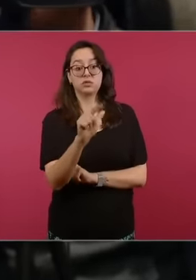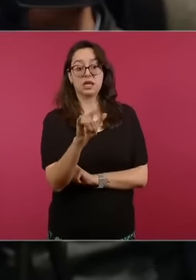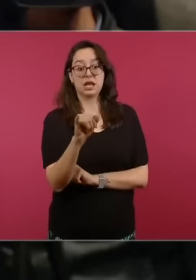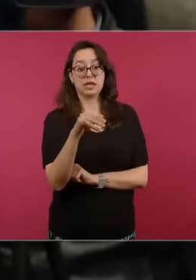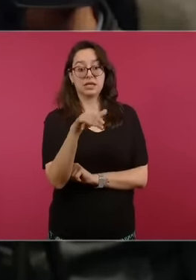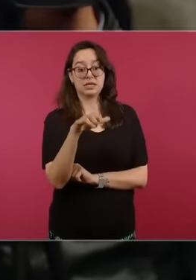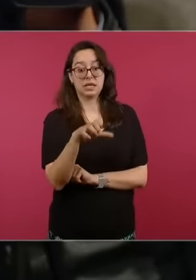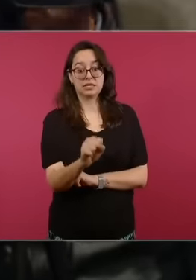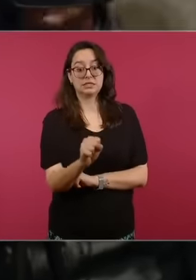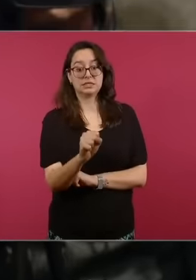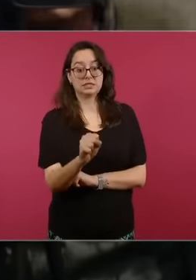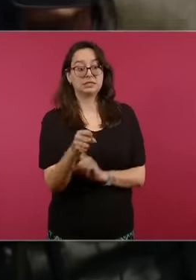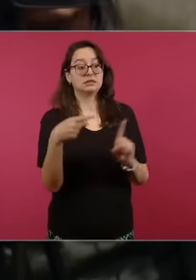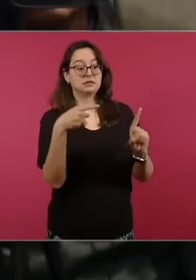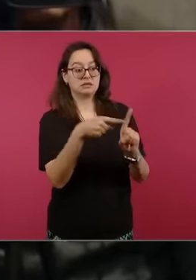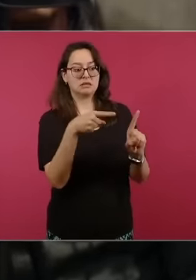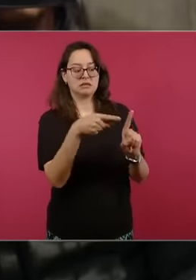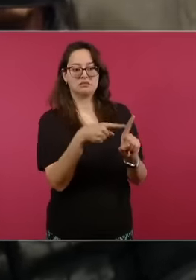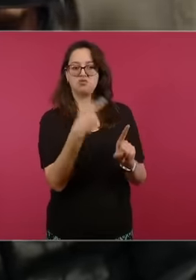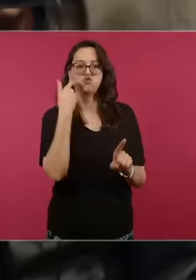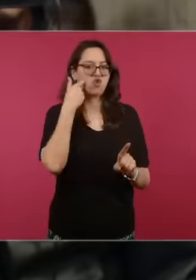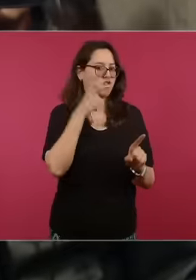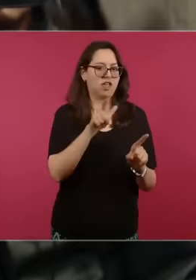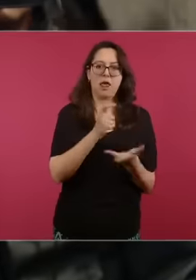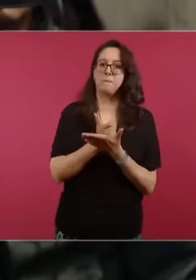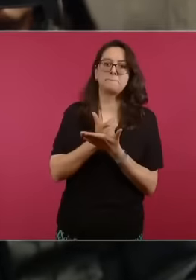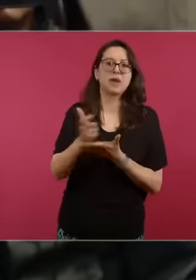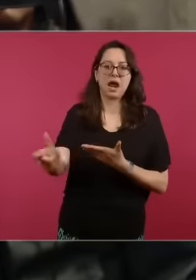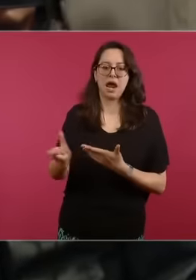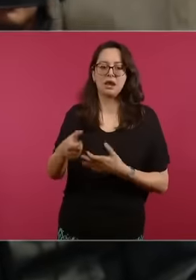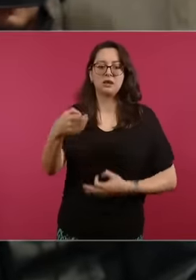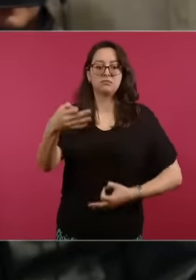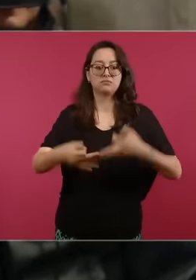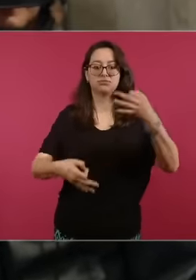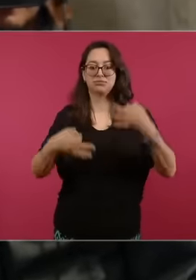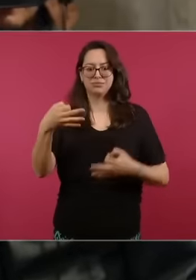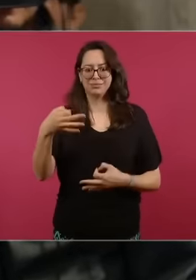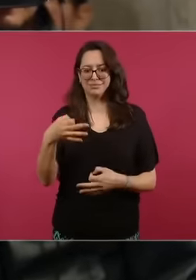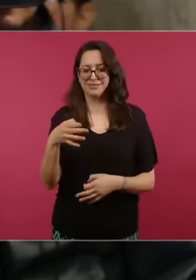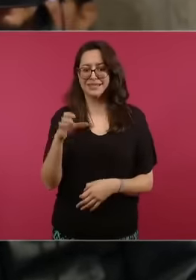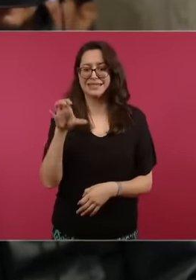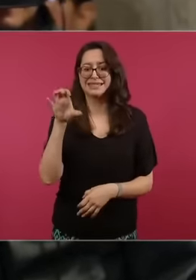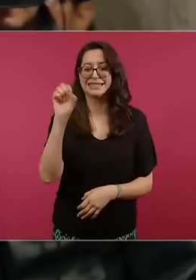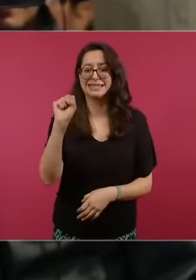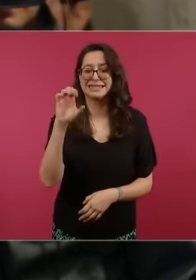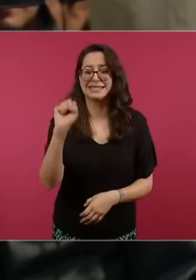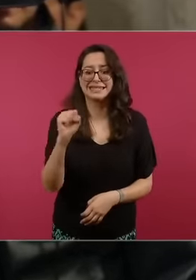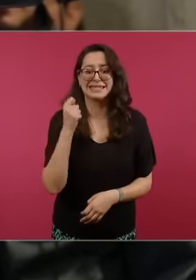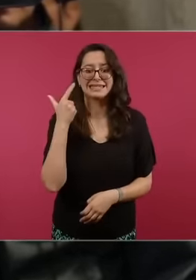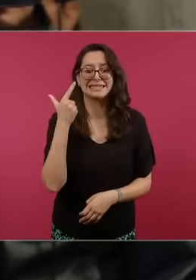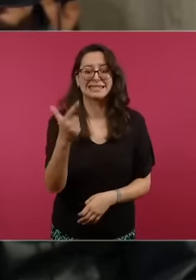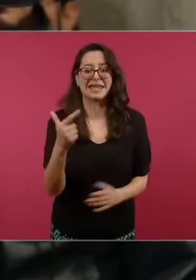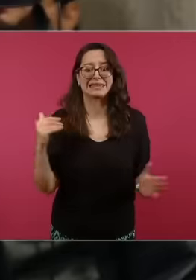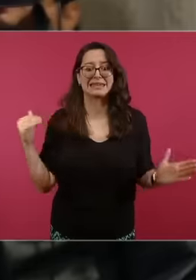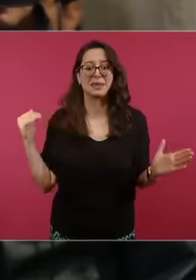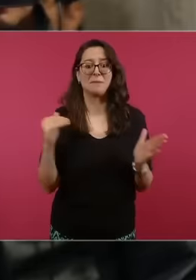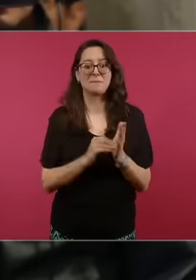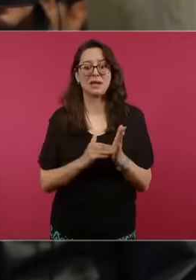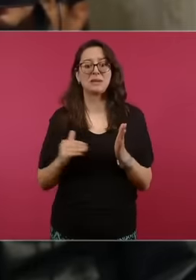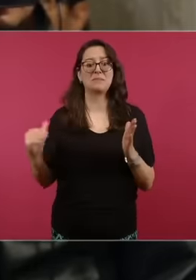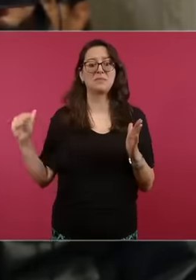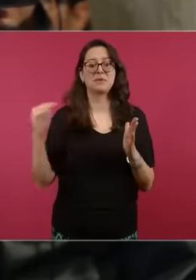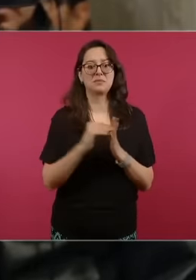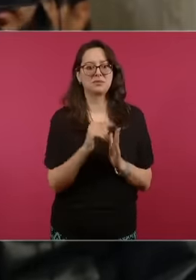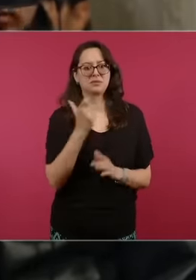Salinas is litigating in the judiciary is more than double 67 billion pesos